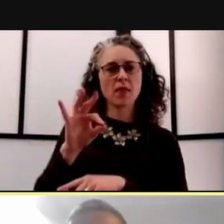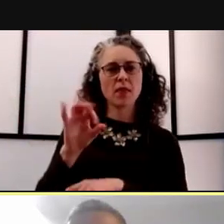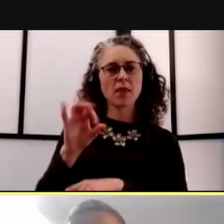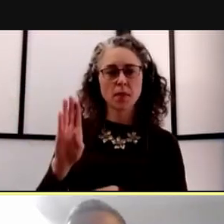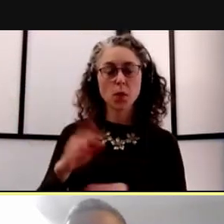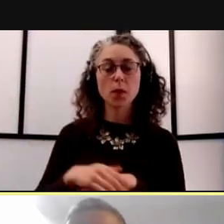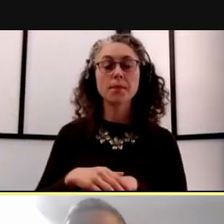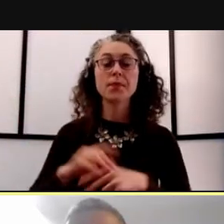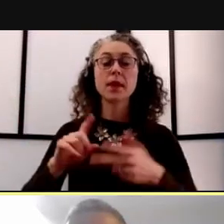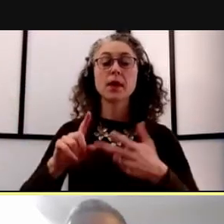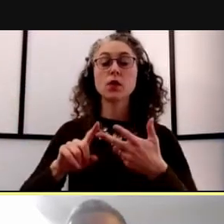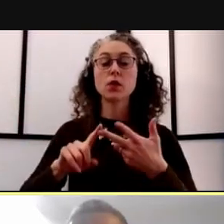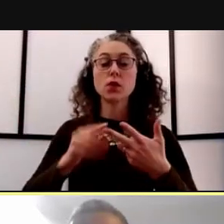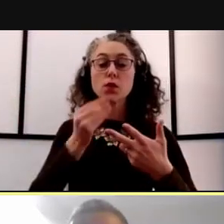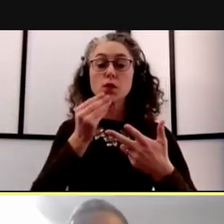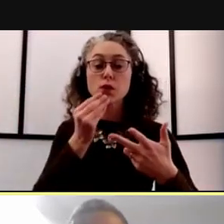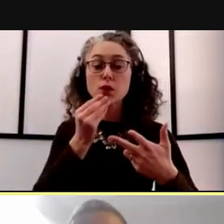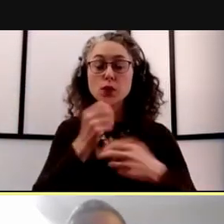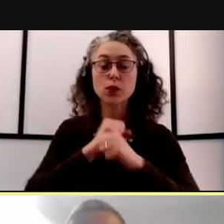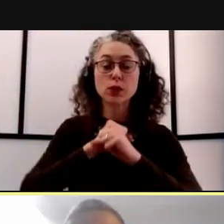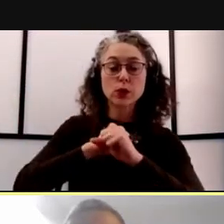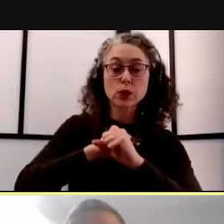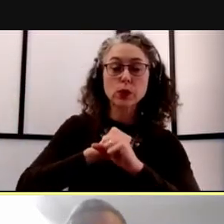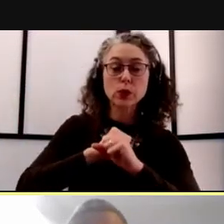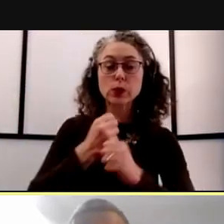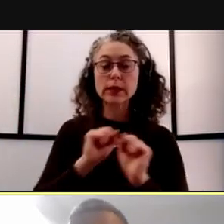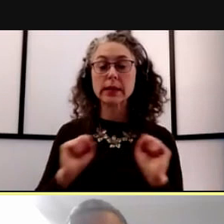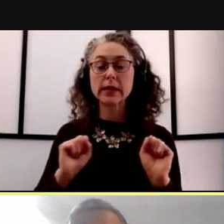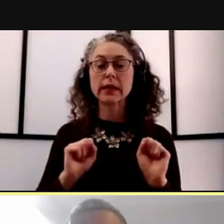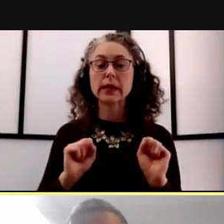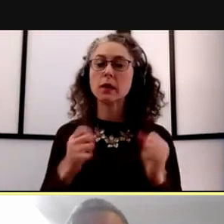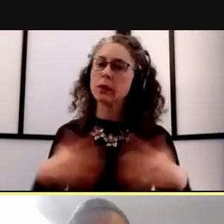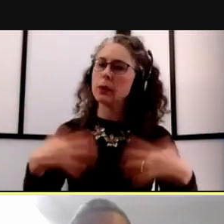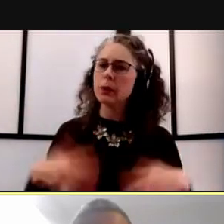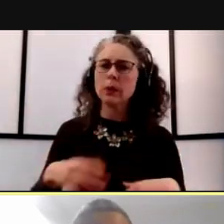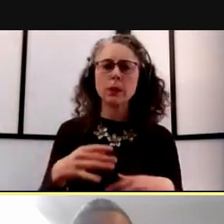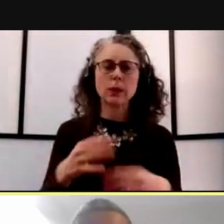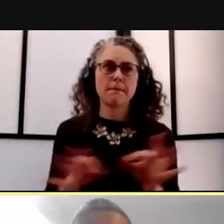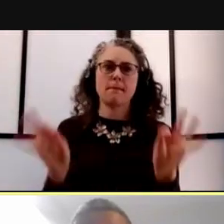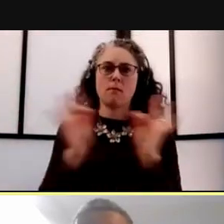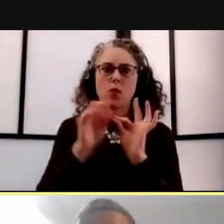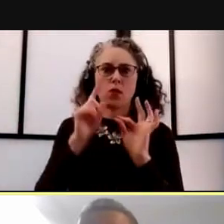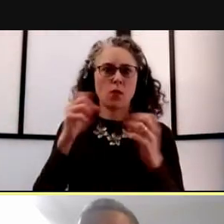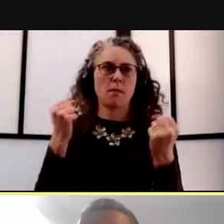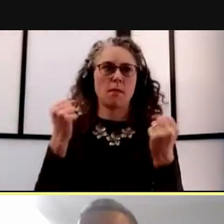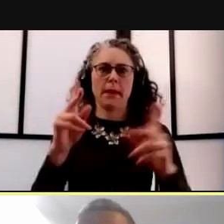which is a key concern for many in the pandemic and even before, our Maize and Blue Cupboard